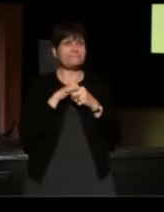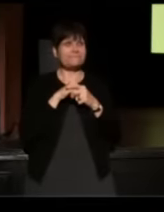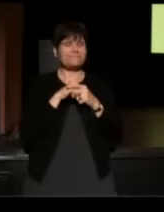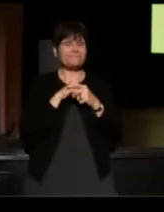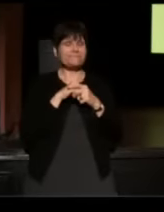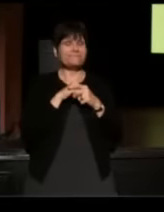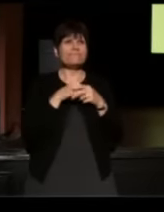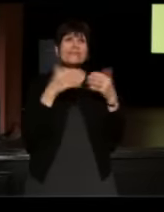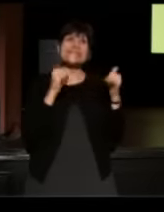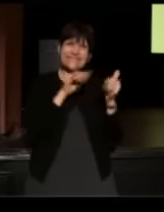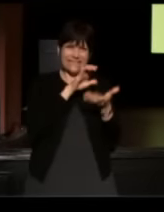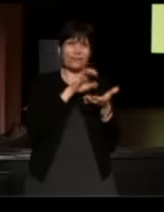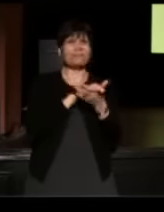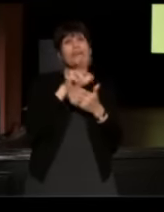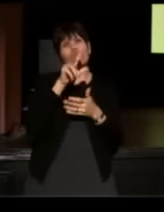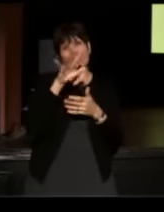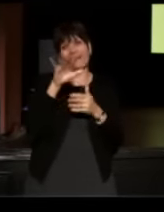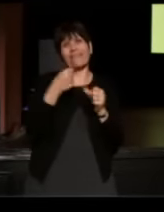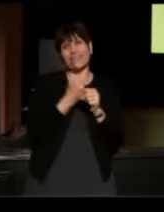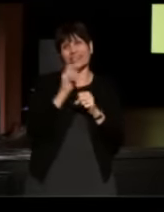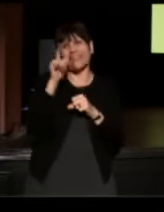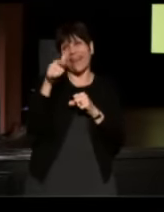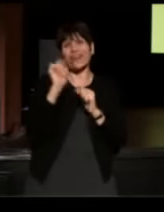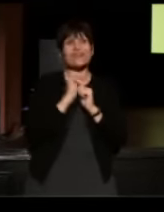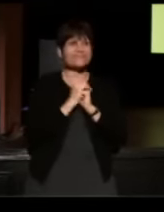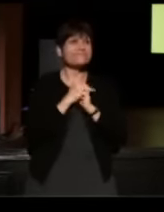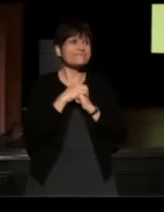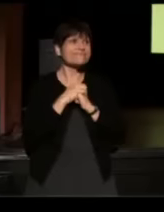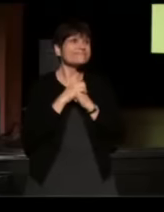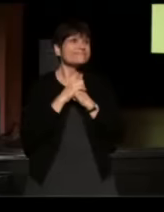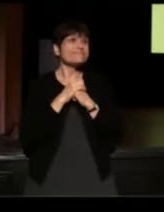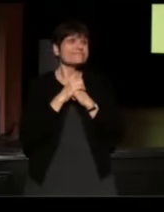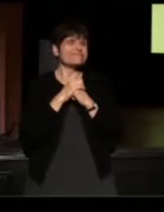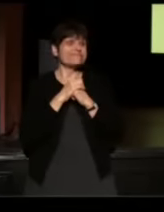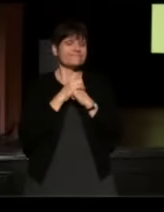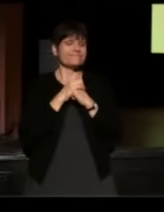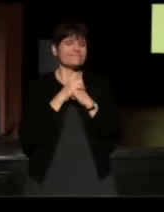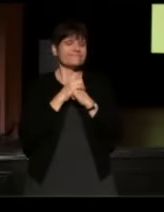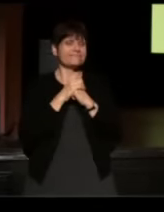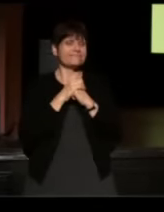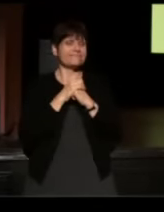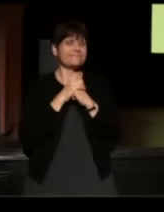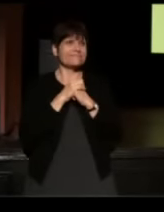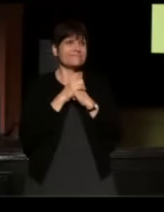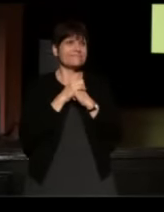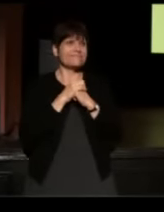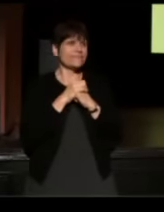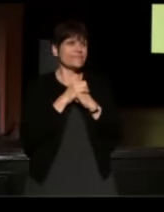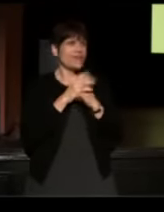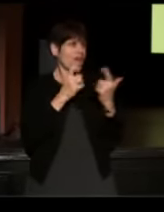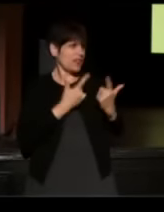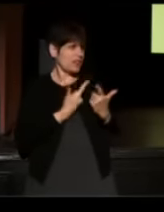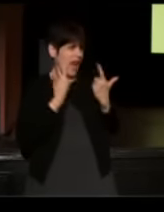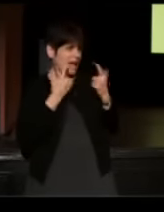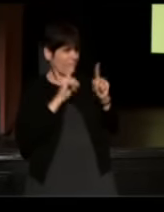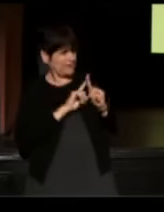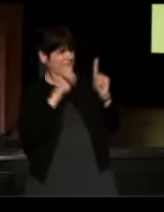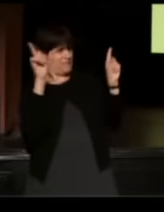Still married 35 years later. Unbelievable. (Rebecca) Has your life been different than what you imagined?